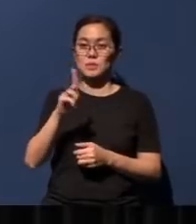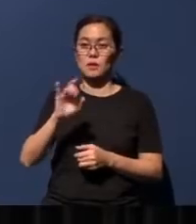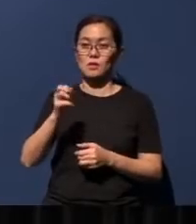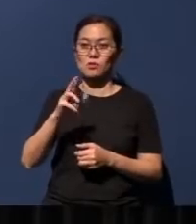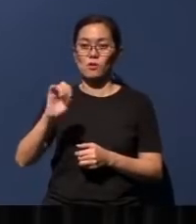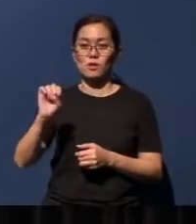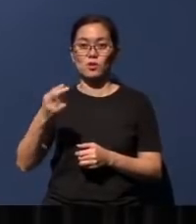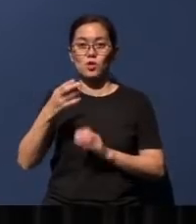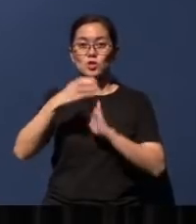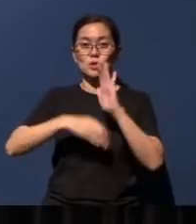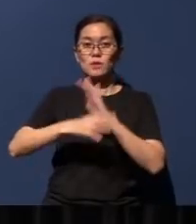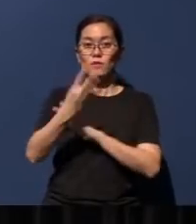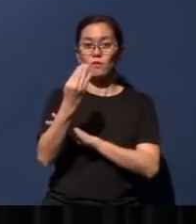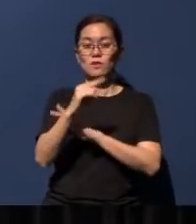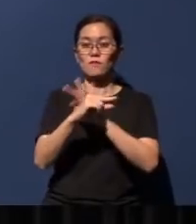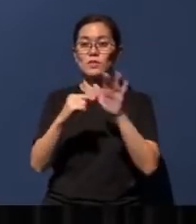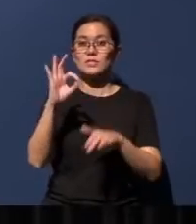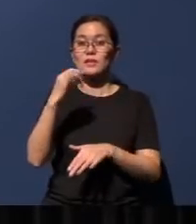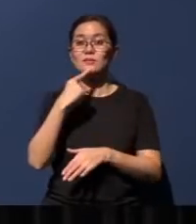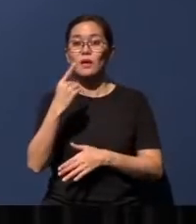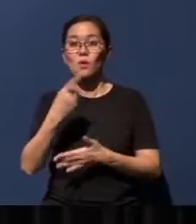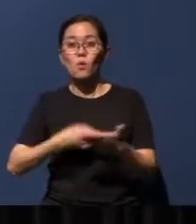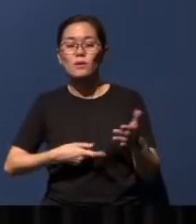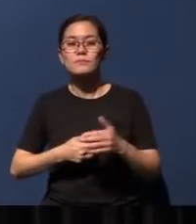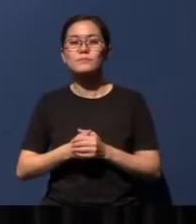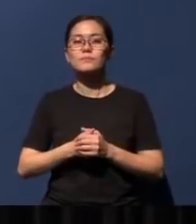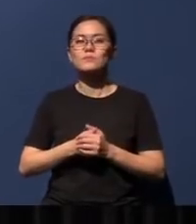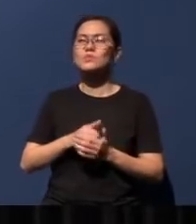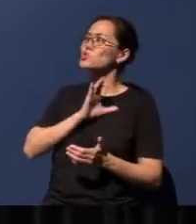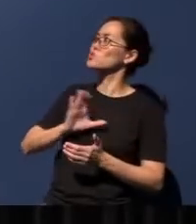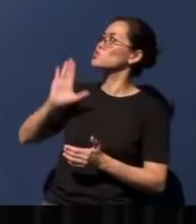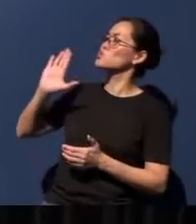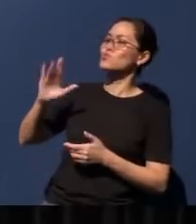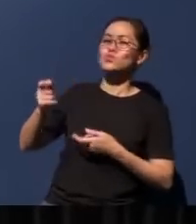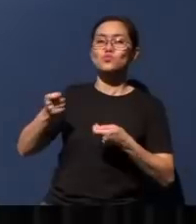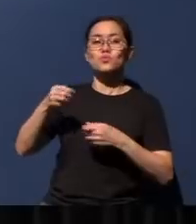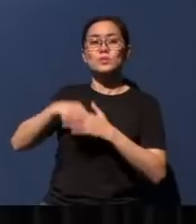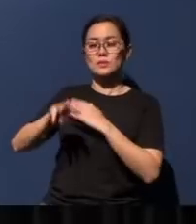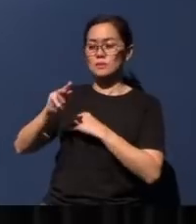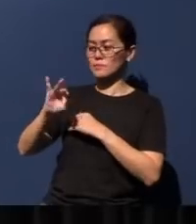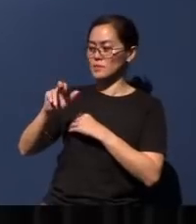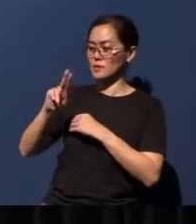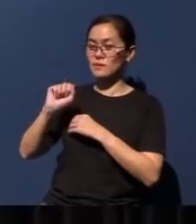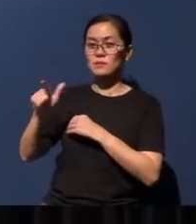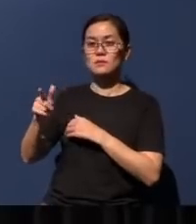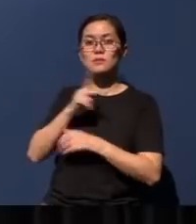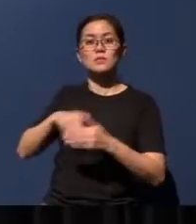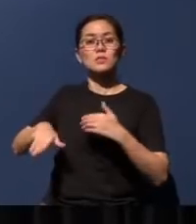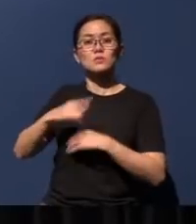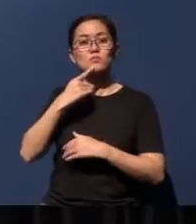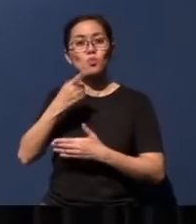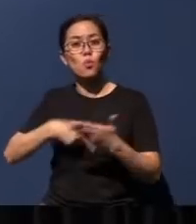verse 9, speaking of Christ's rule in the Millennial Kingdom, said this: 'And the Lord